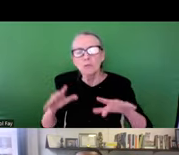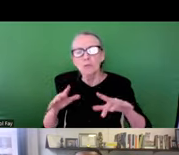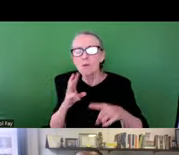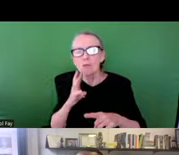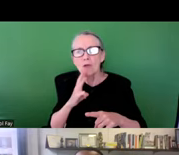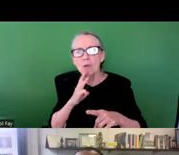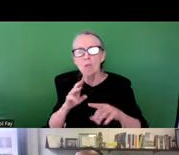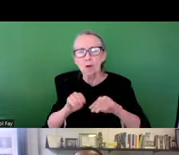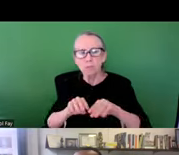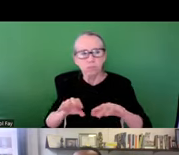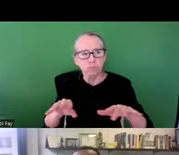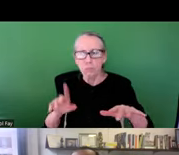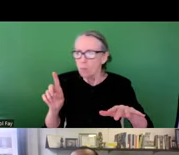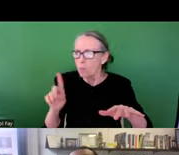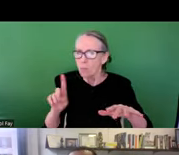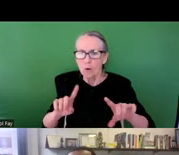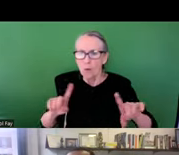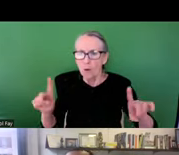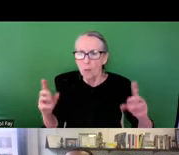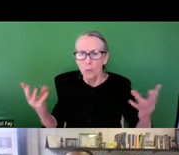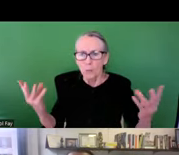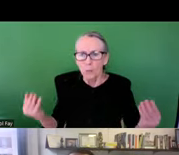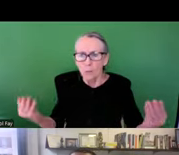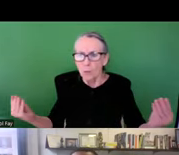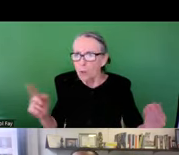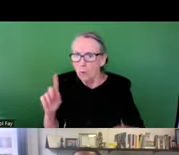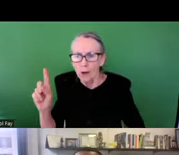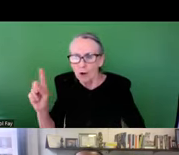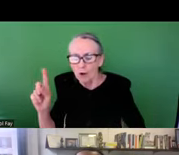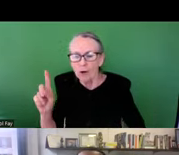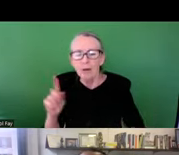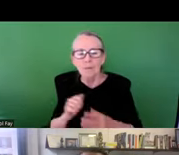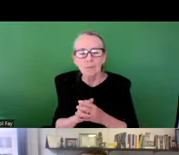Lastly, we know that stormwater infrastructure most often isn't able to cope